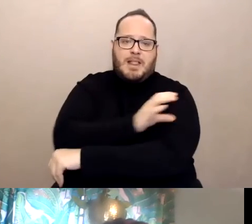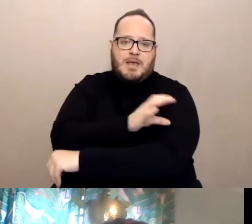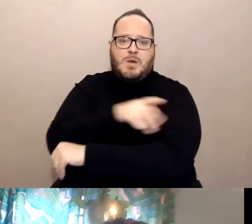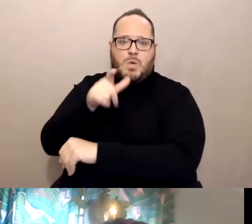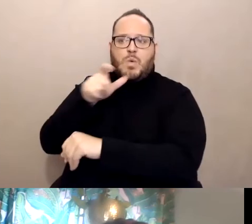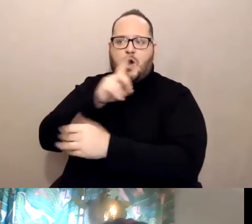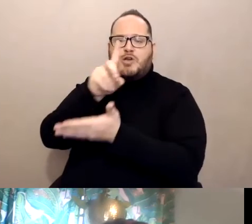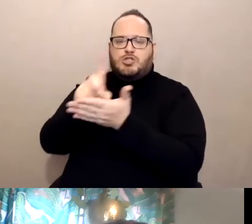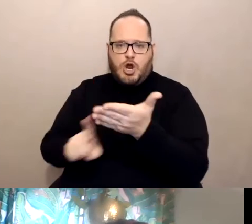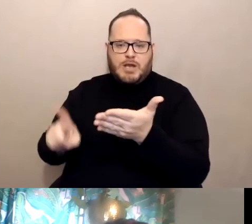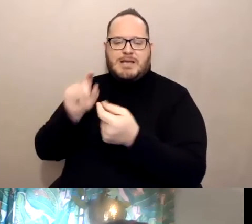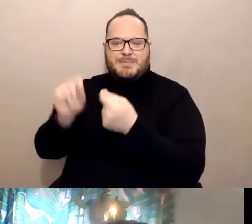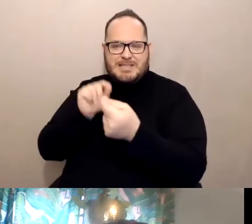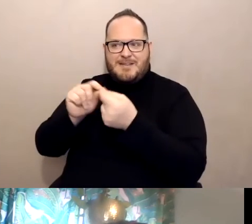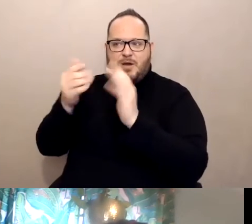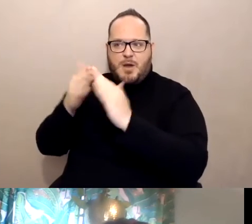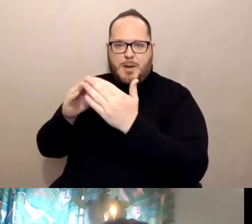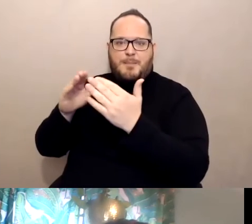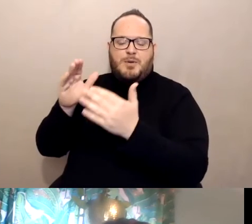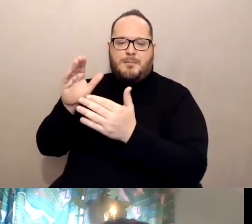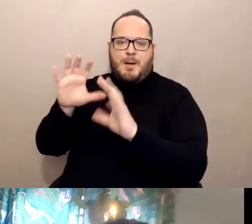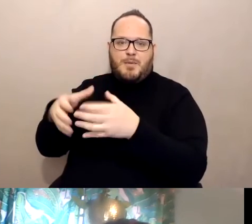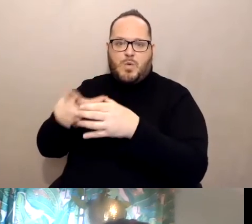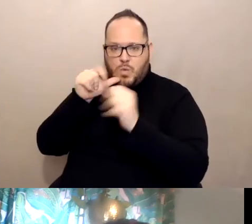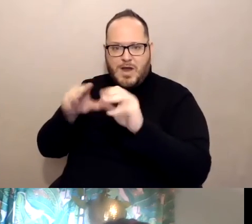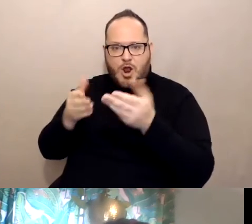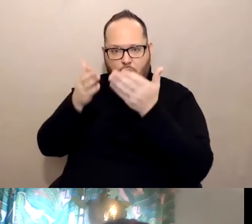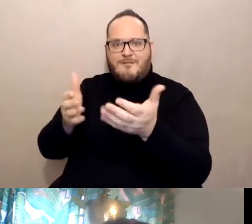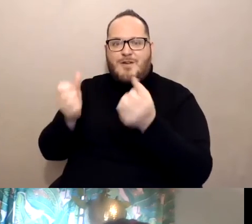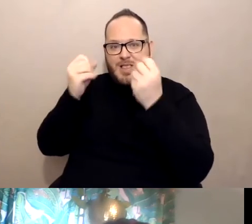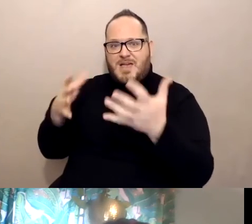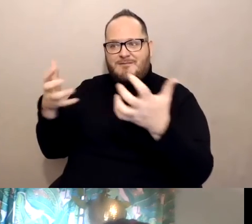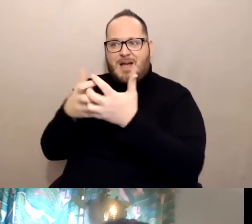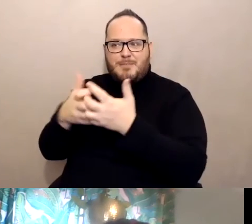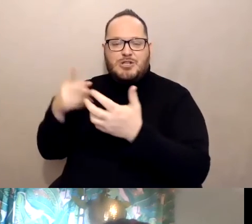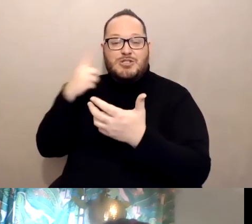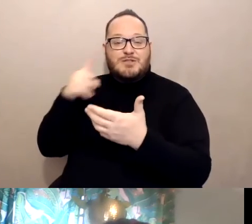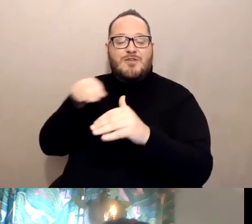and can offer a lot of accommodations for access and functional needs. So you probably want to find out